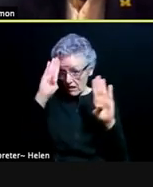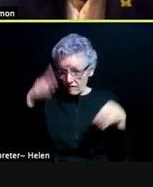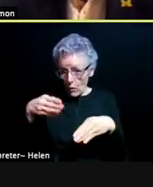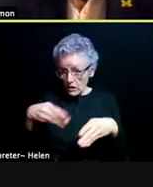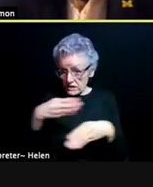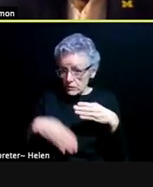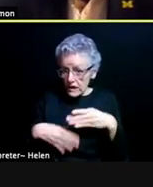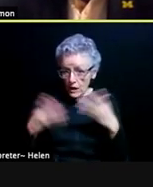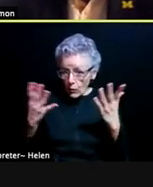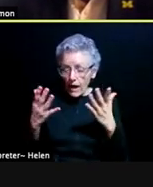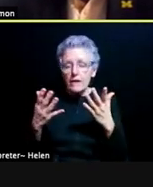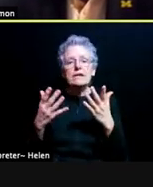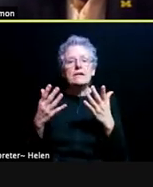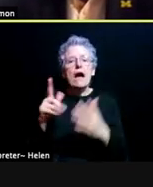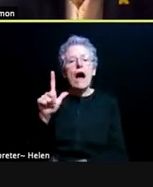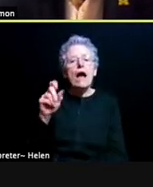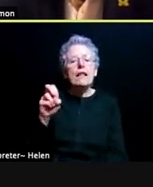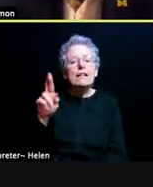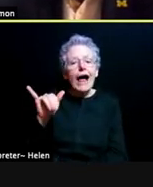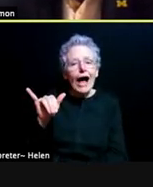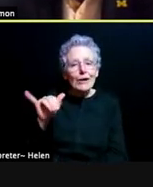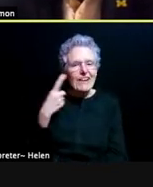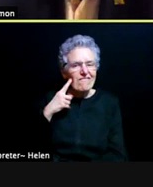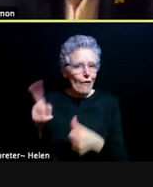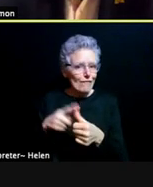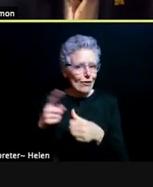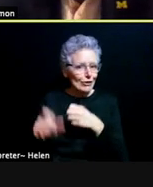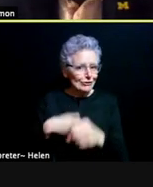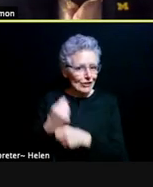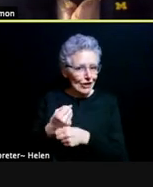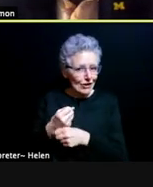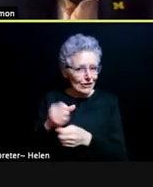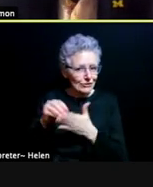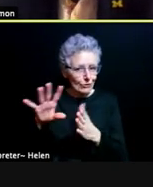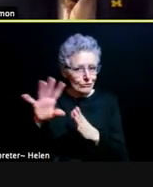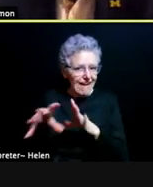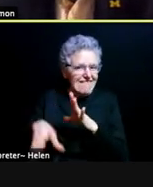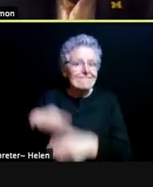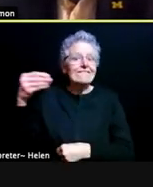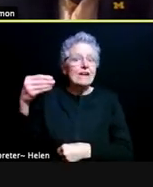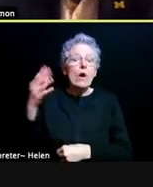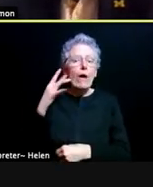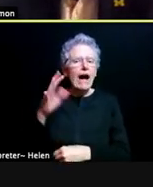is on a lottery for first-year students 'cause they've never had that experience before.